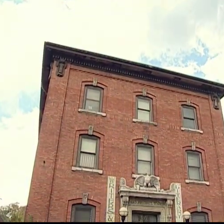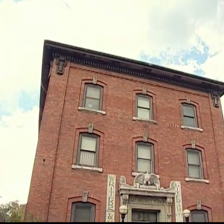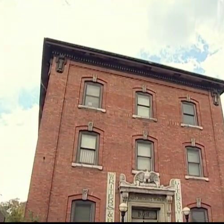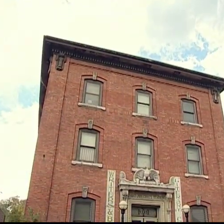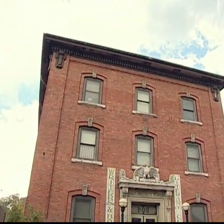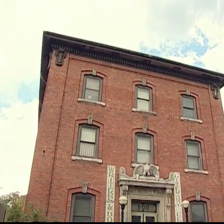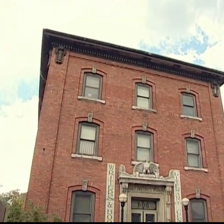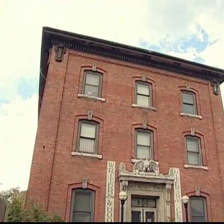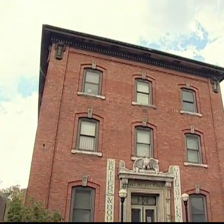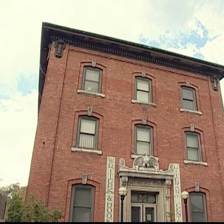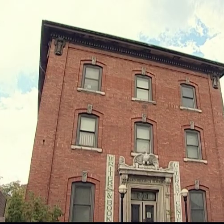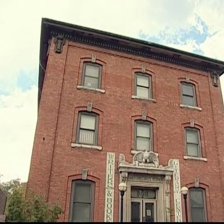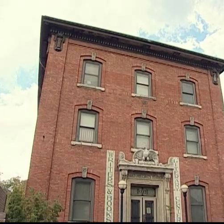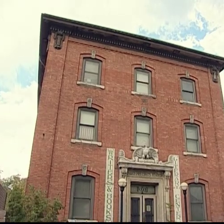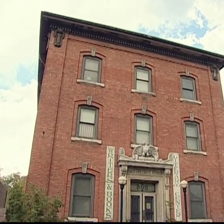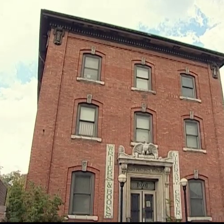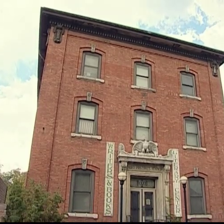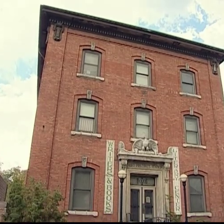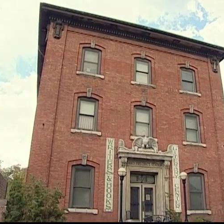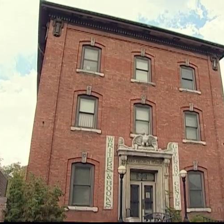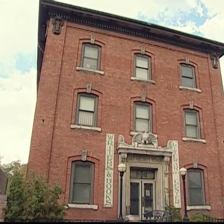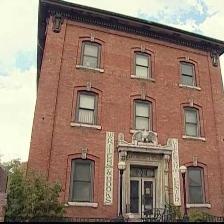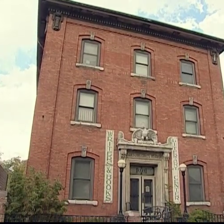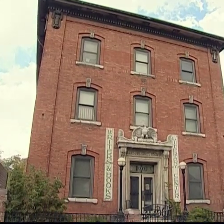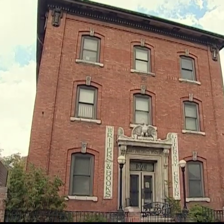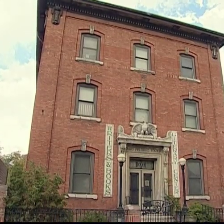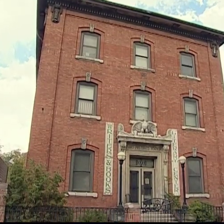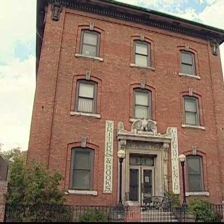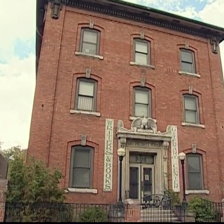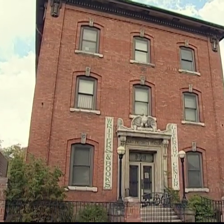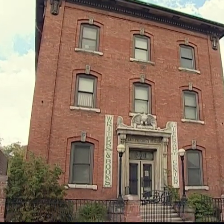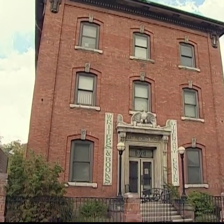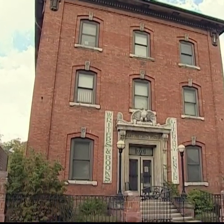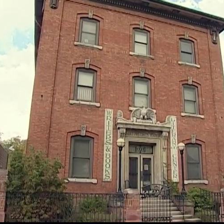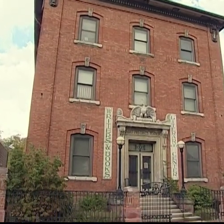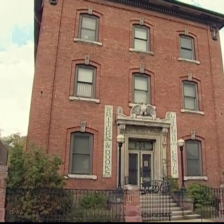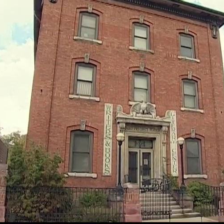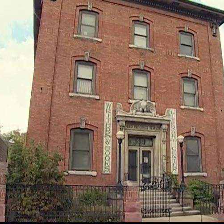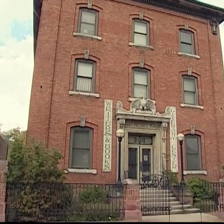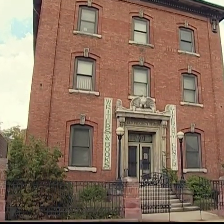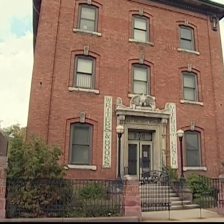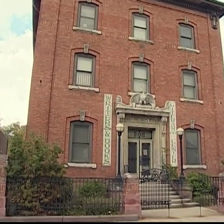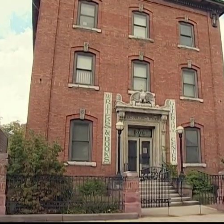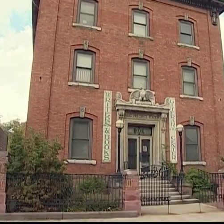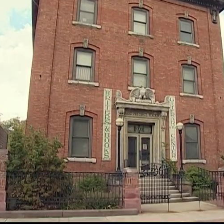we had three floors of space and a lot of opportunity to do a lot of things.